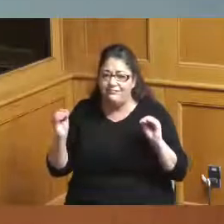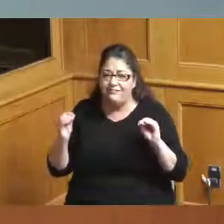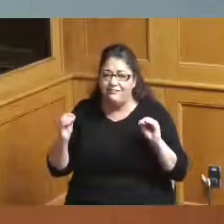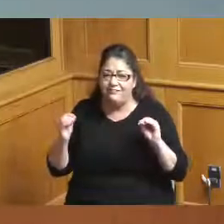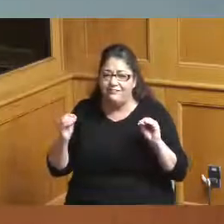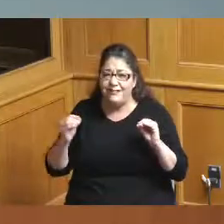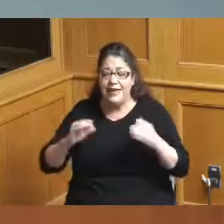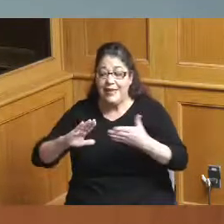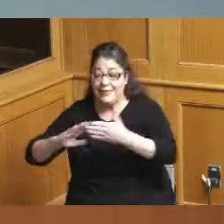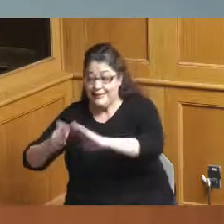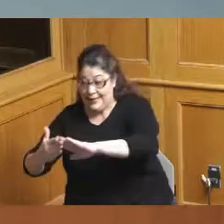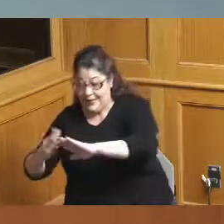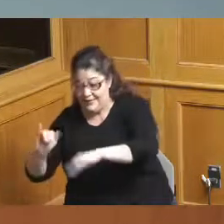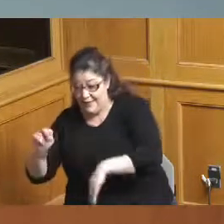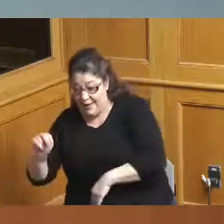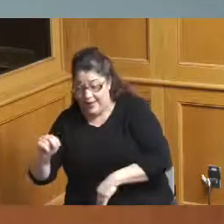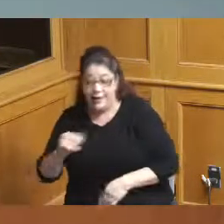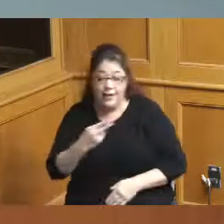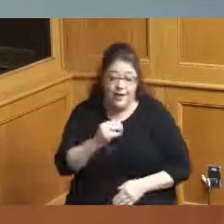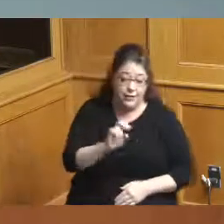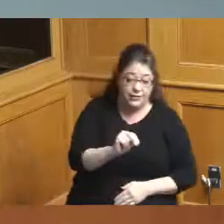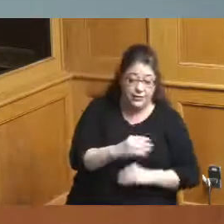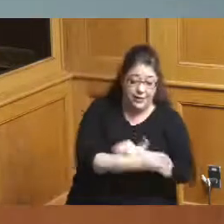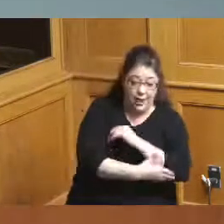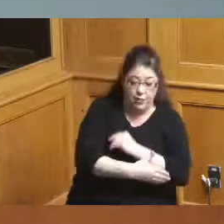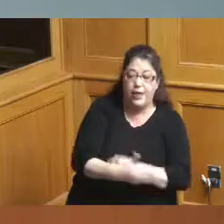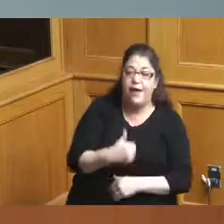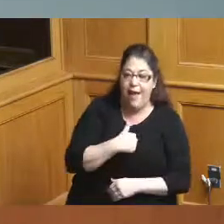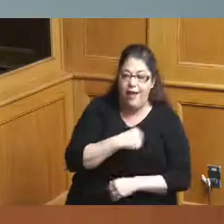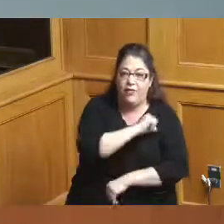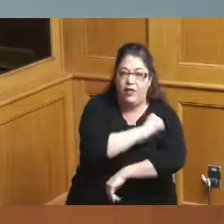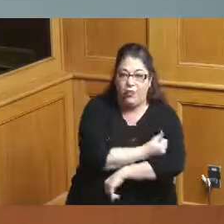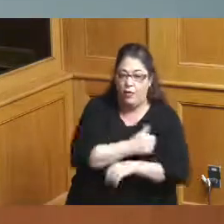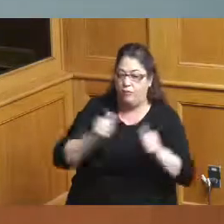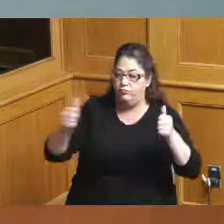primary authority here but we are doing it in conjunction with the city my understanding is